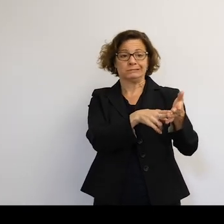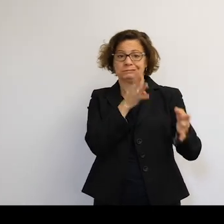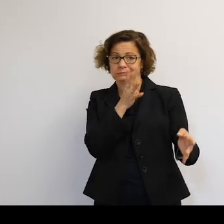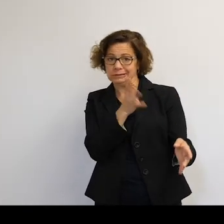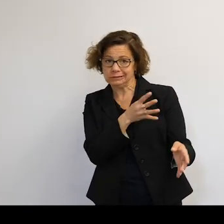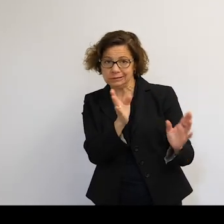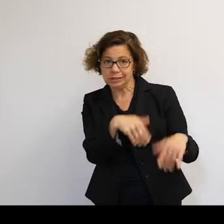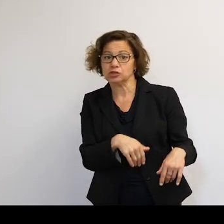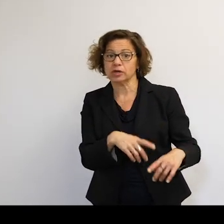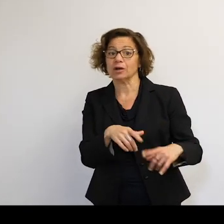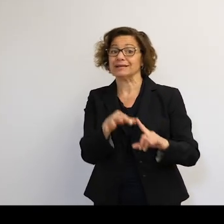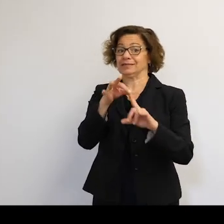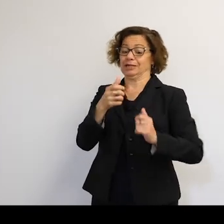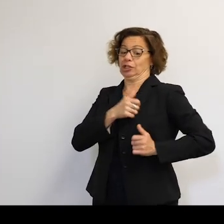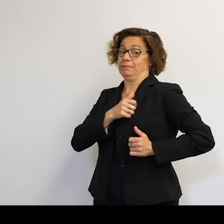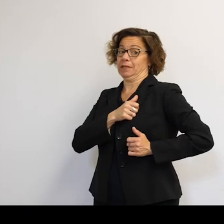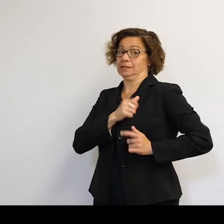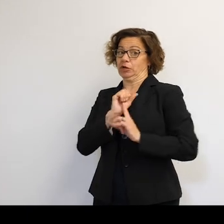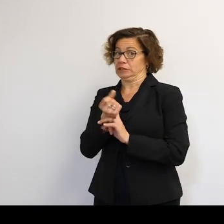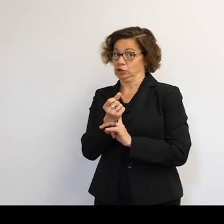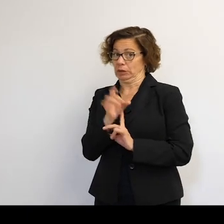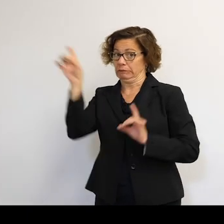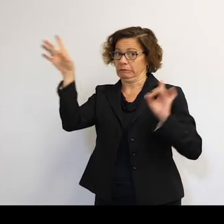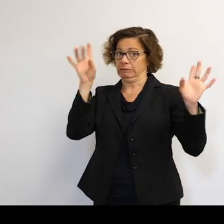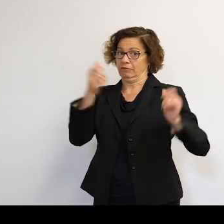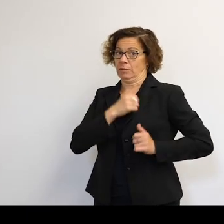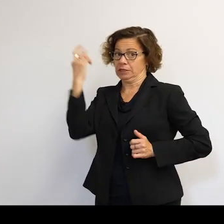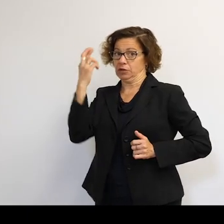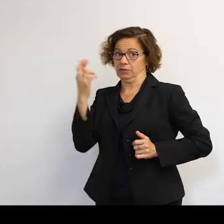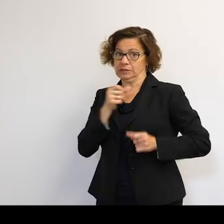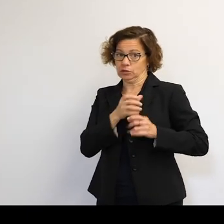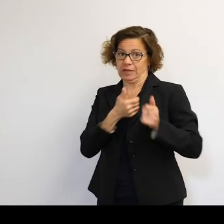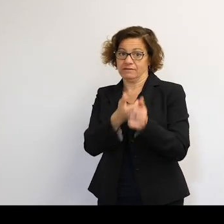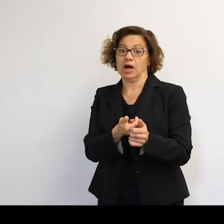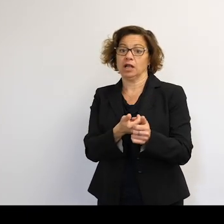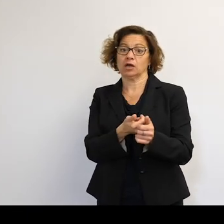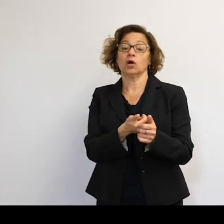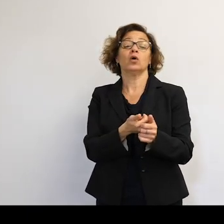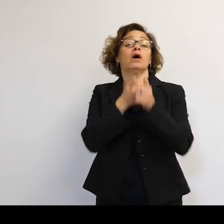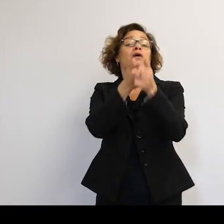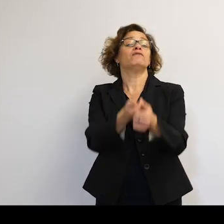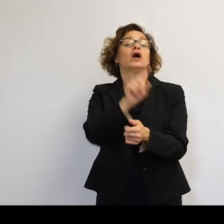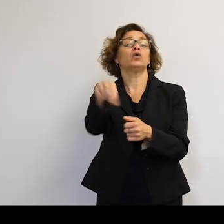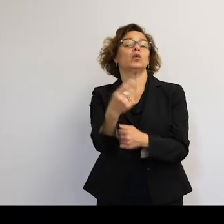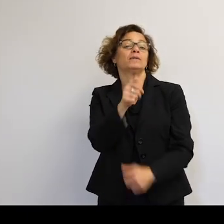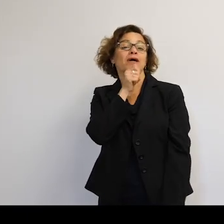when it comes to a military context and abided by only when private companies abide by them.